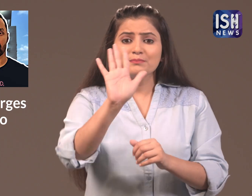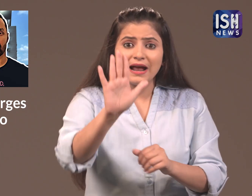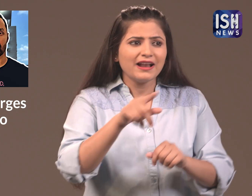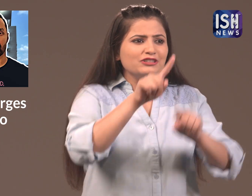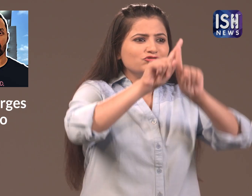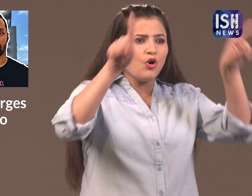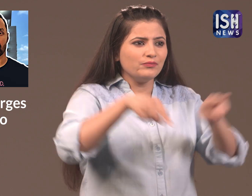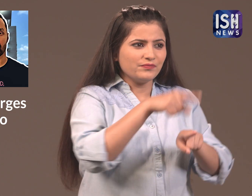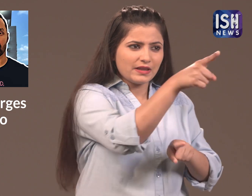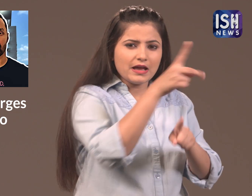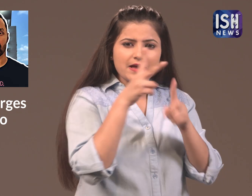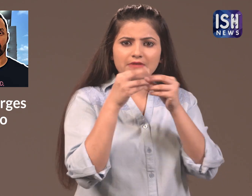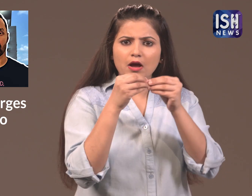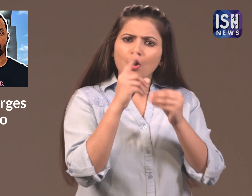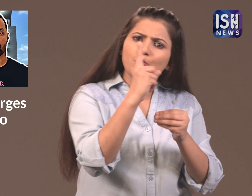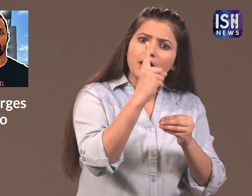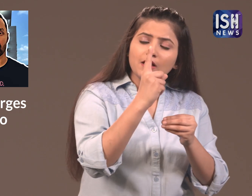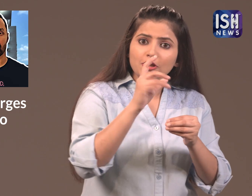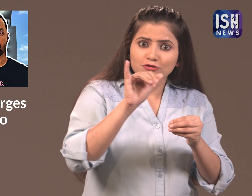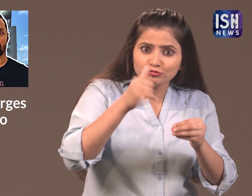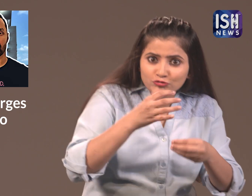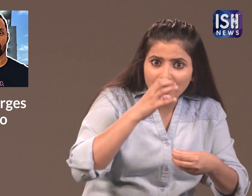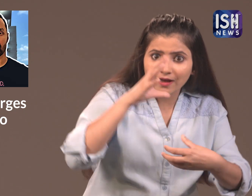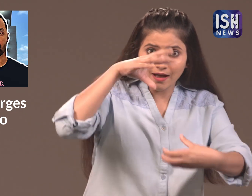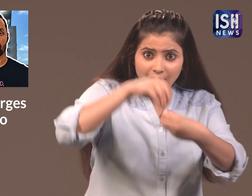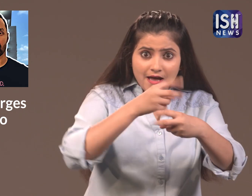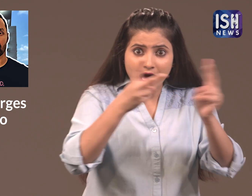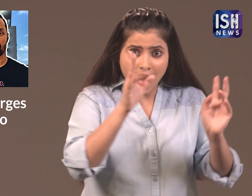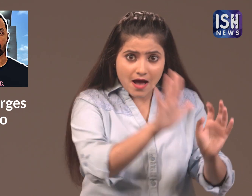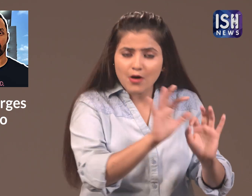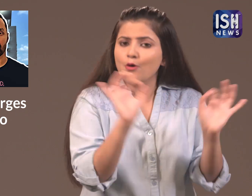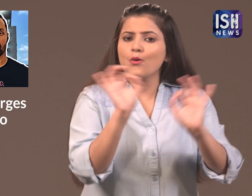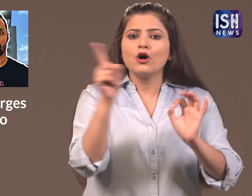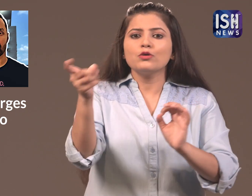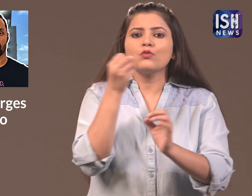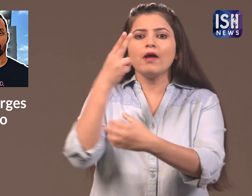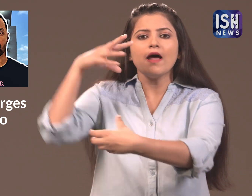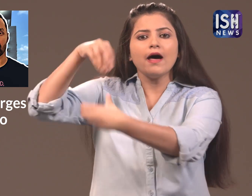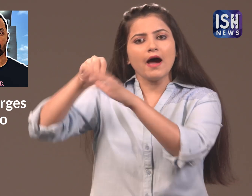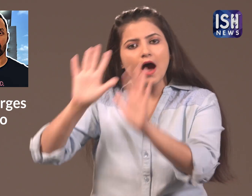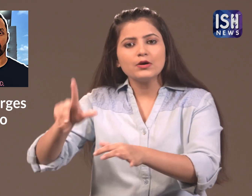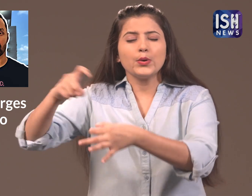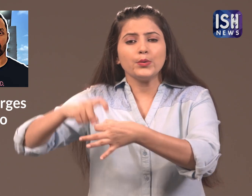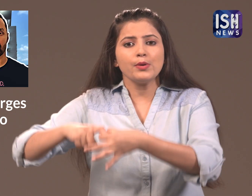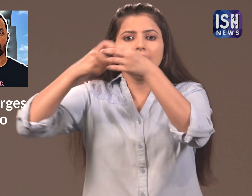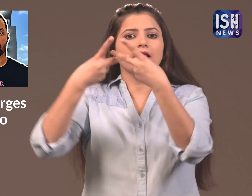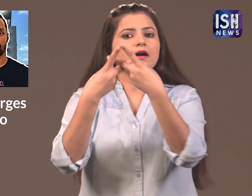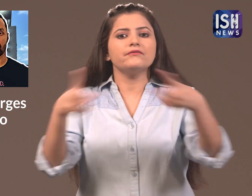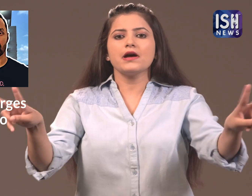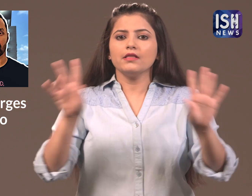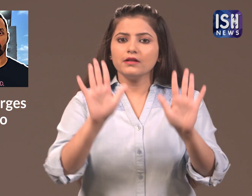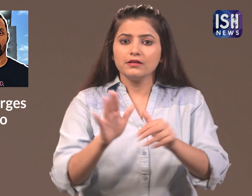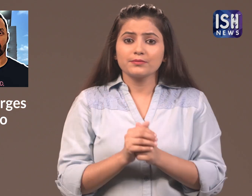But when you buy vegetables from a shop you do not get all this. Hotels provide this. The quality is very different.